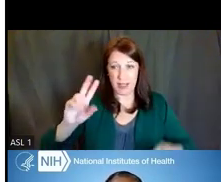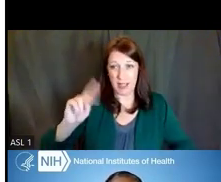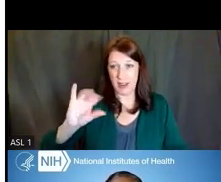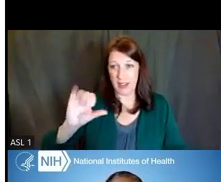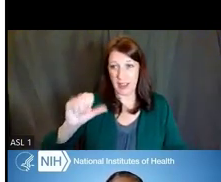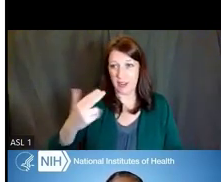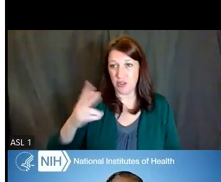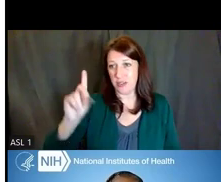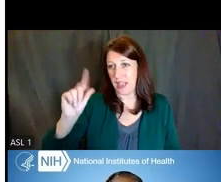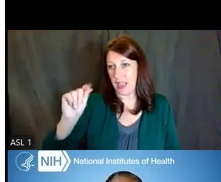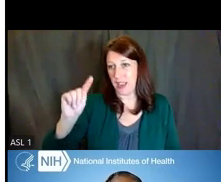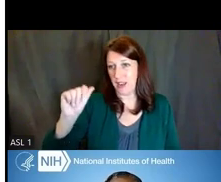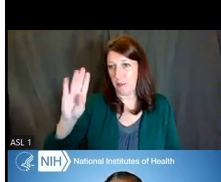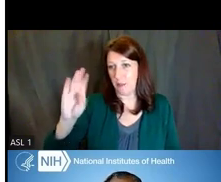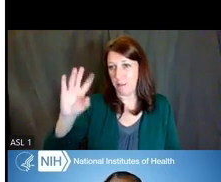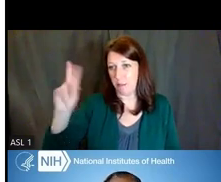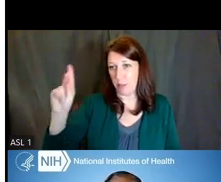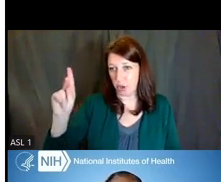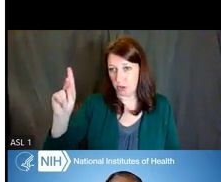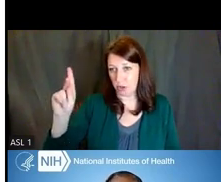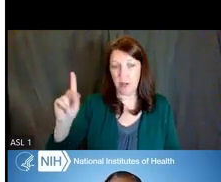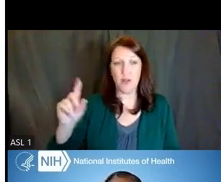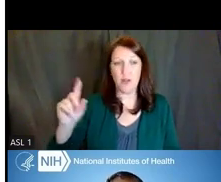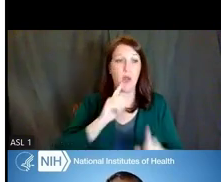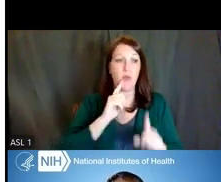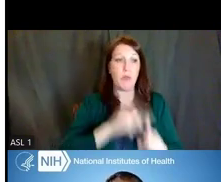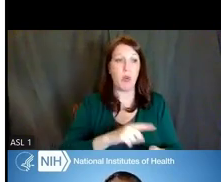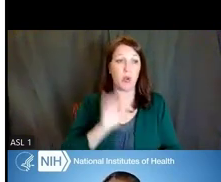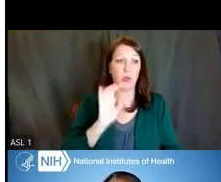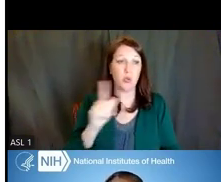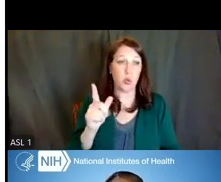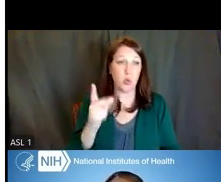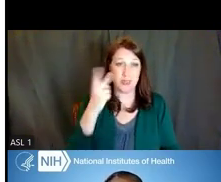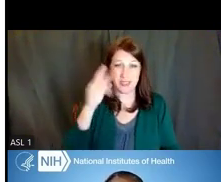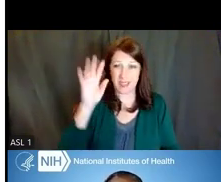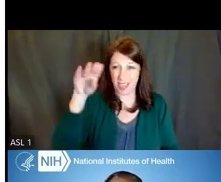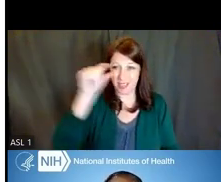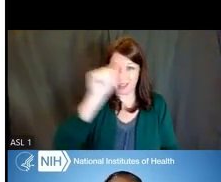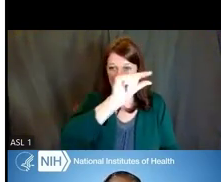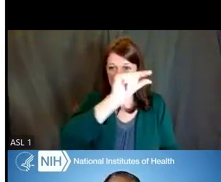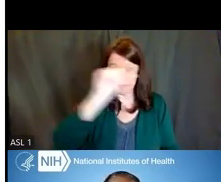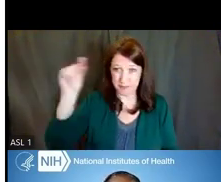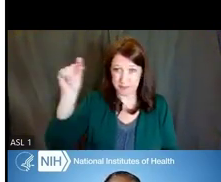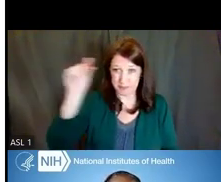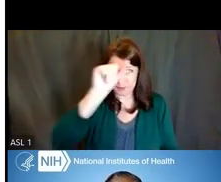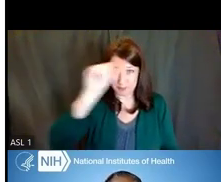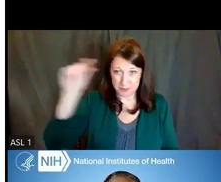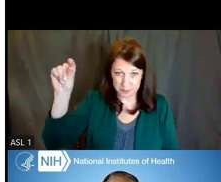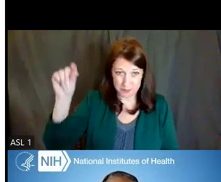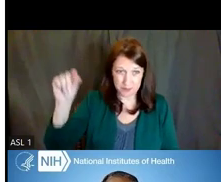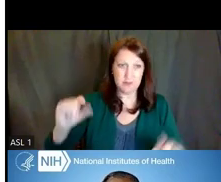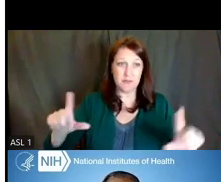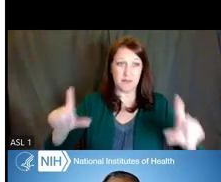So within the NIH Report tool -- see the link at the top part of the screen there -- you'll find the NIH Data Book,